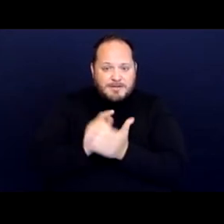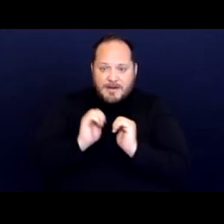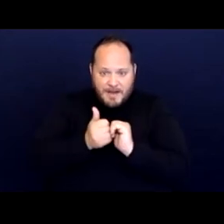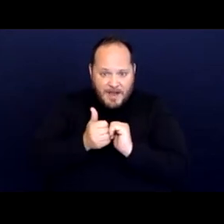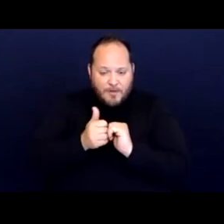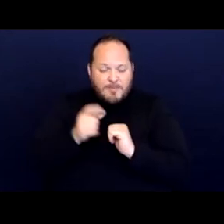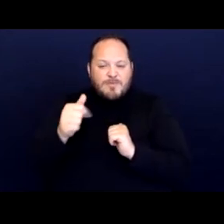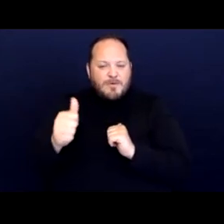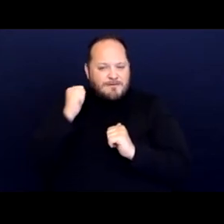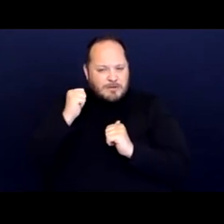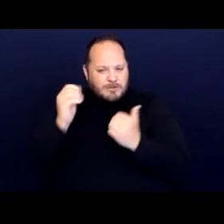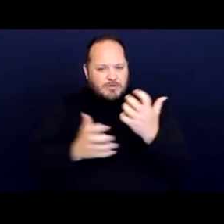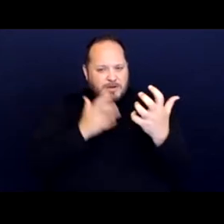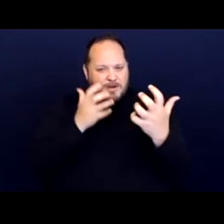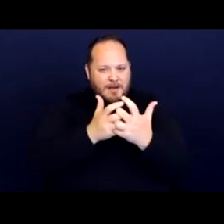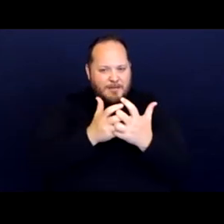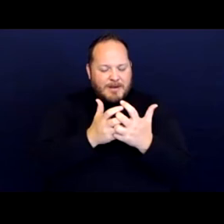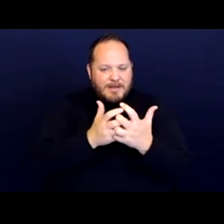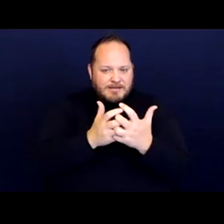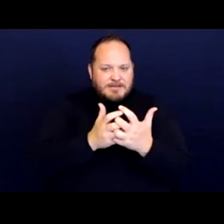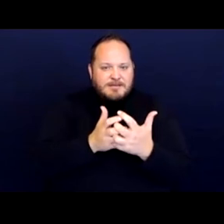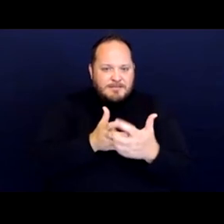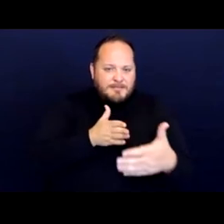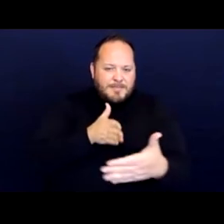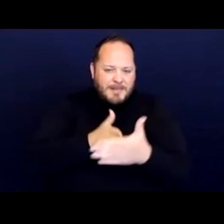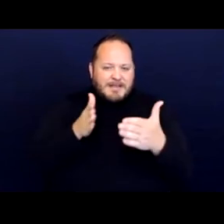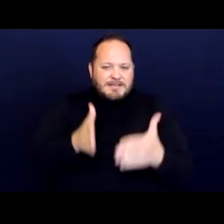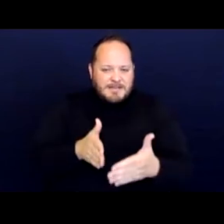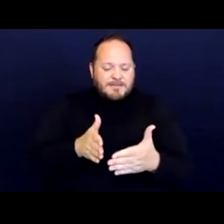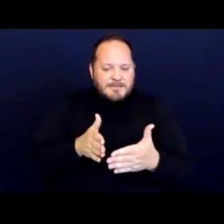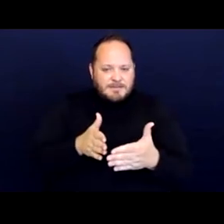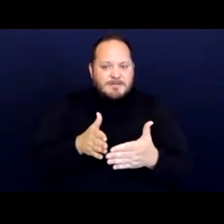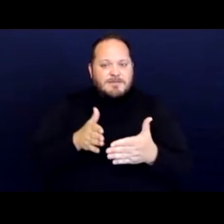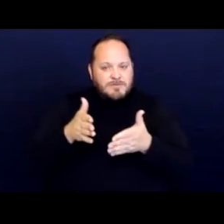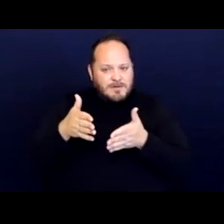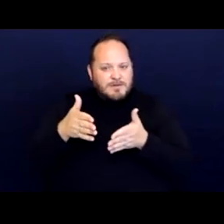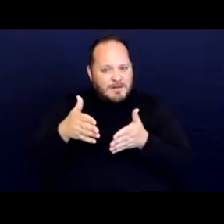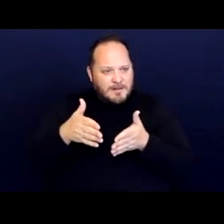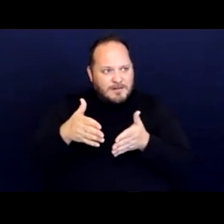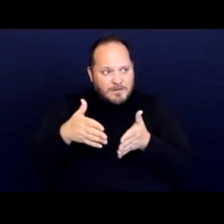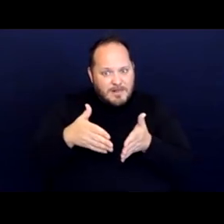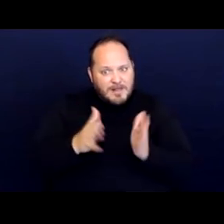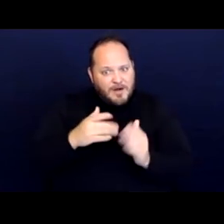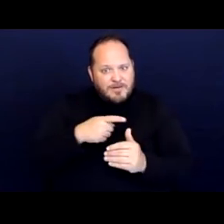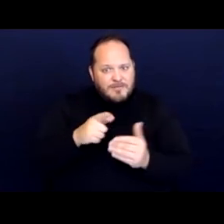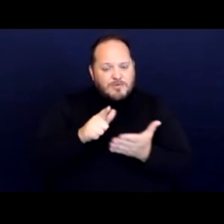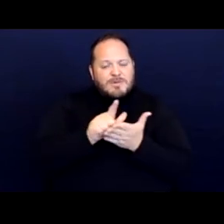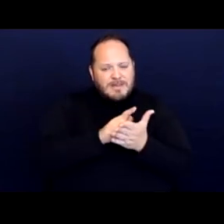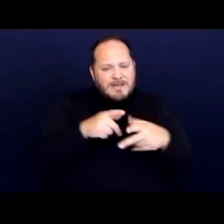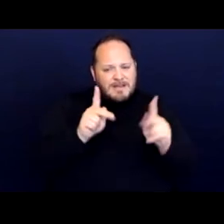to accommodate plaintiffs, to allow them to legally park and use their vehicles